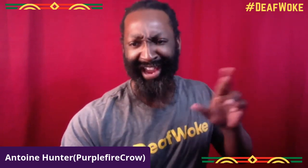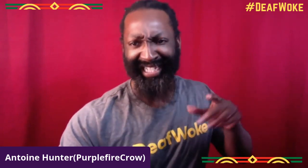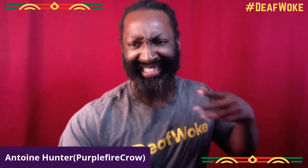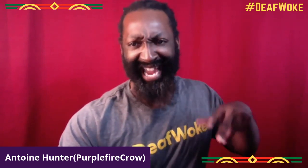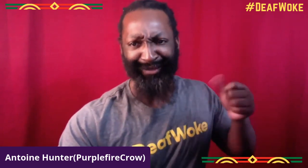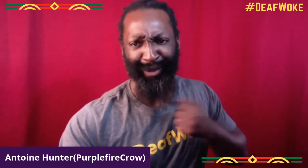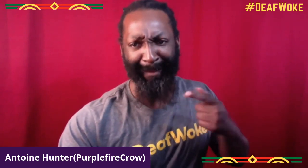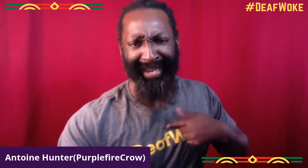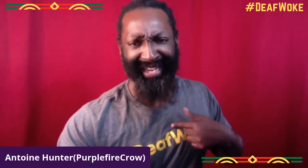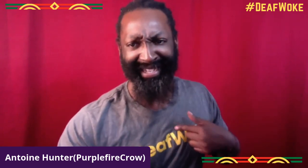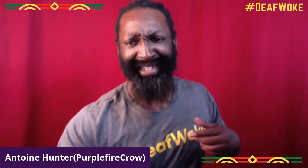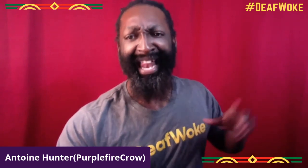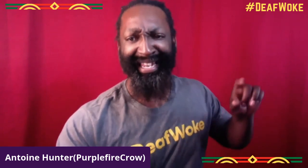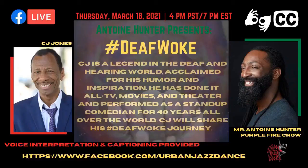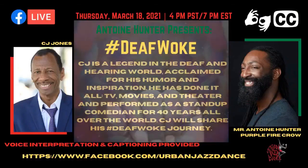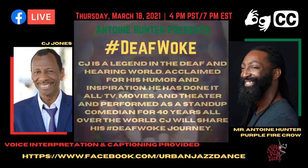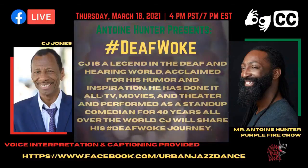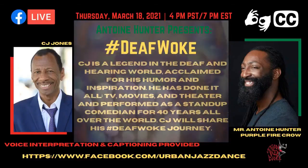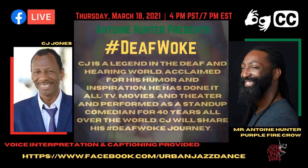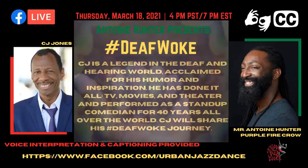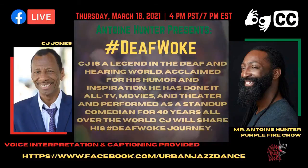Need to come up with a better sign for that. All right.